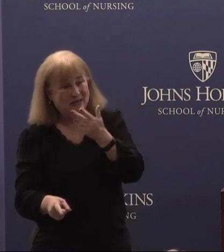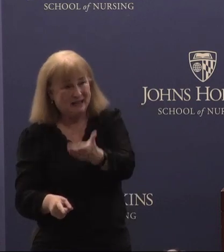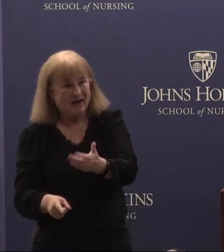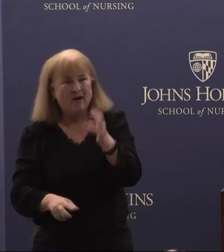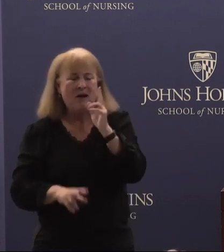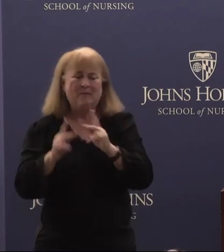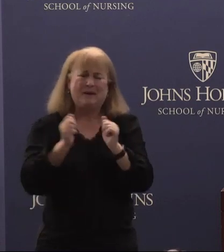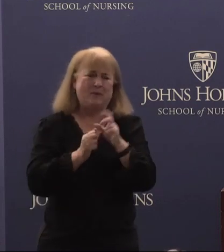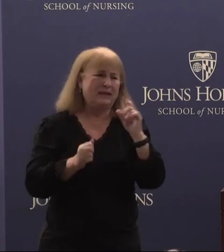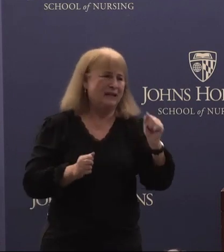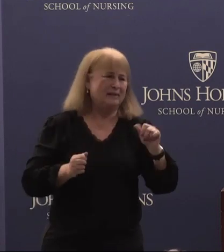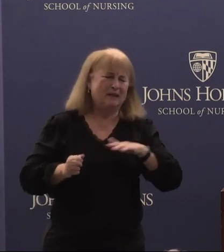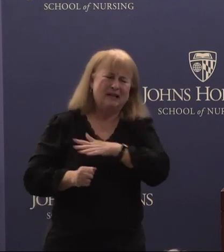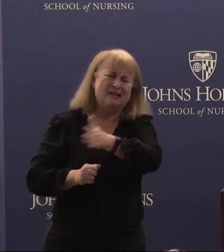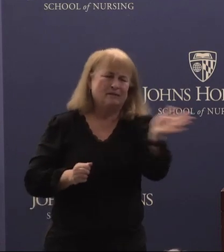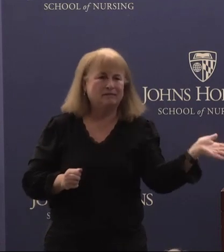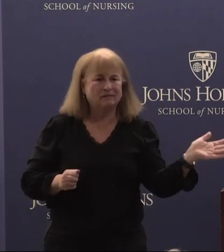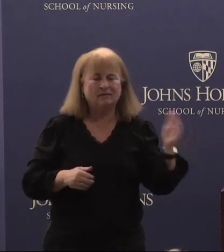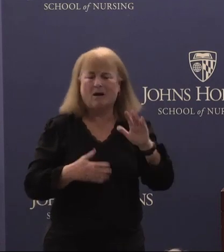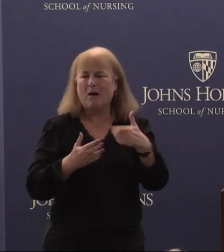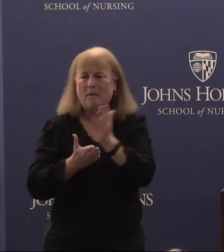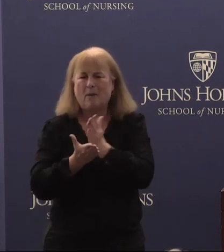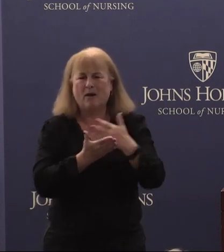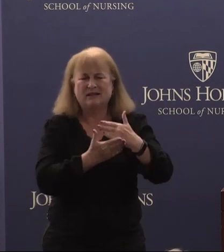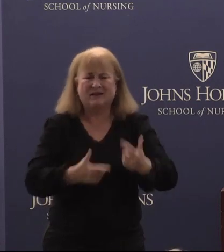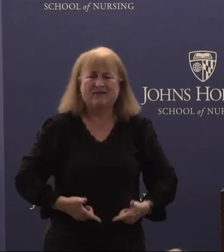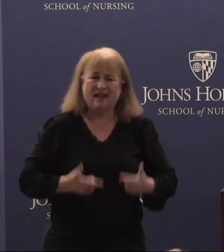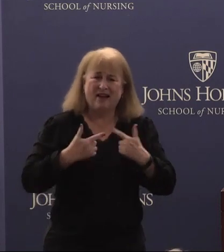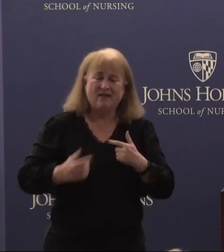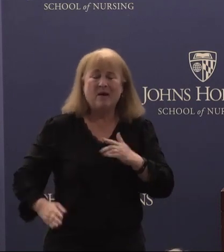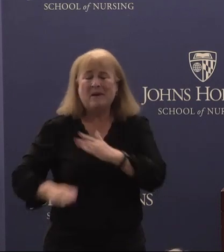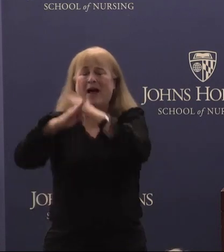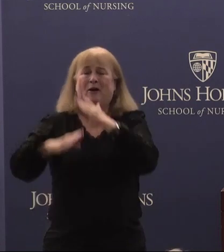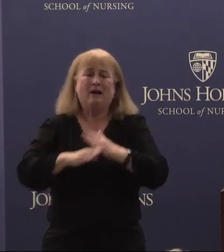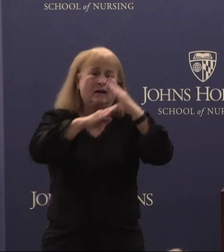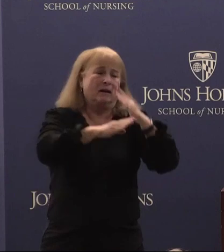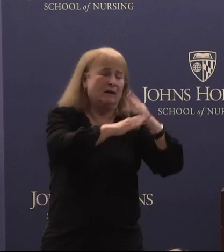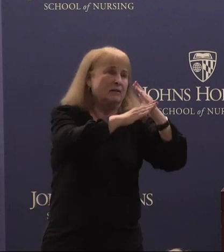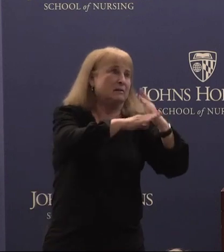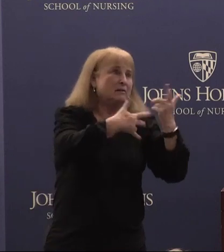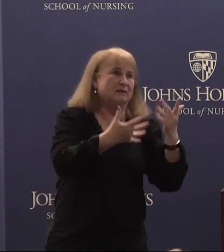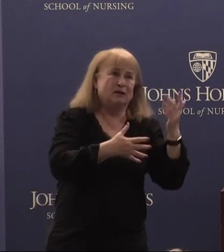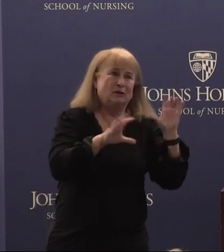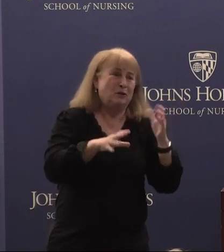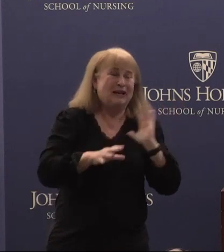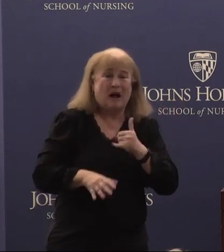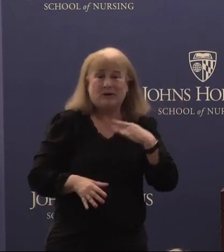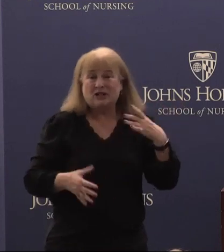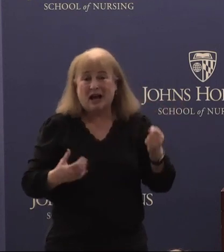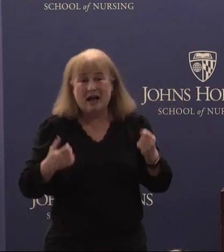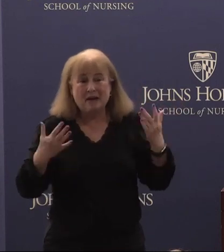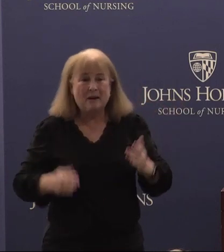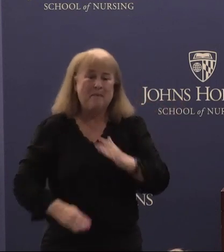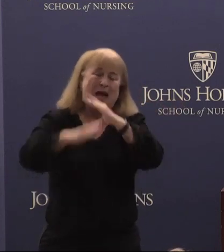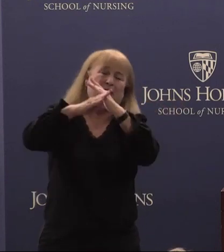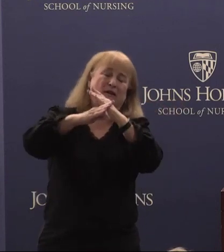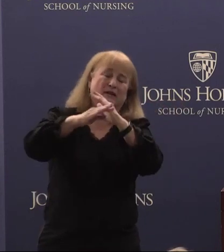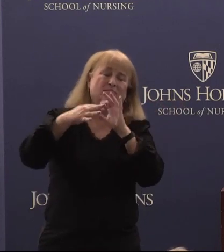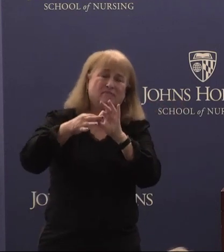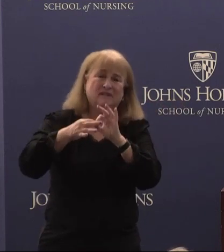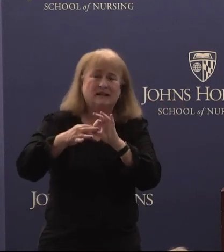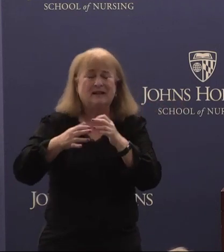disabilities across all aspects of life. Barriers to just doing our jobs, barriers to being valued,